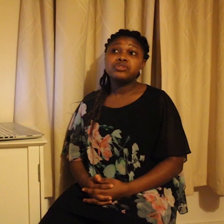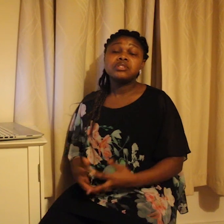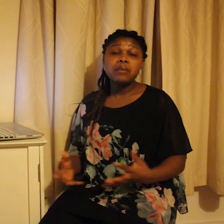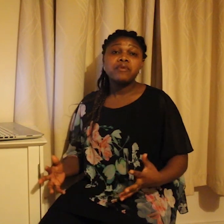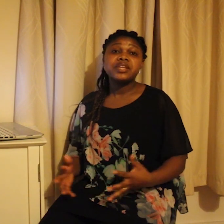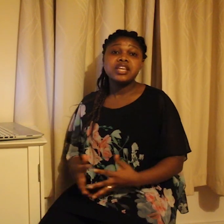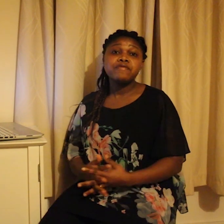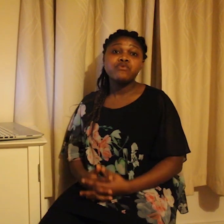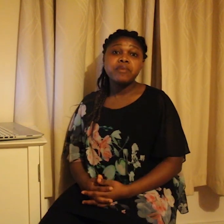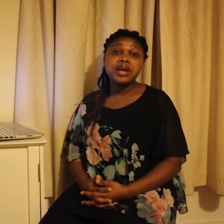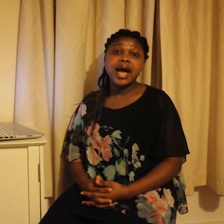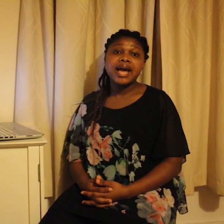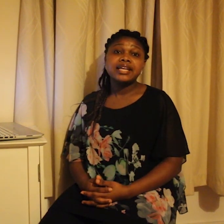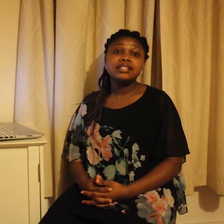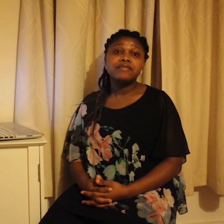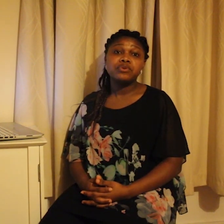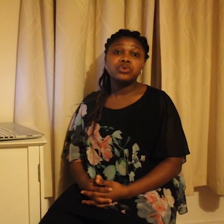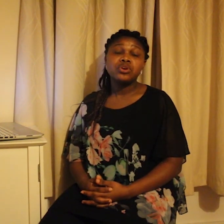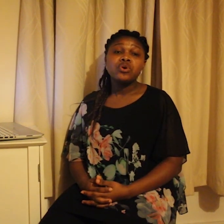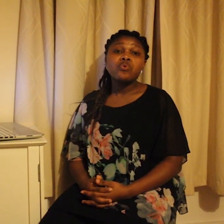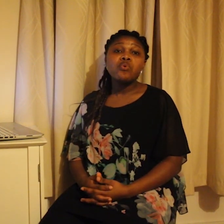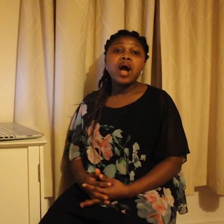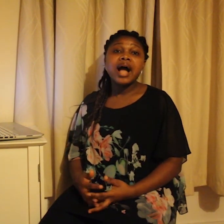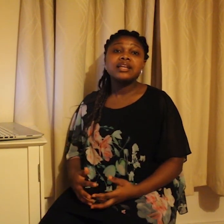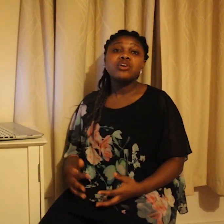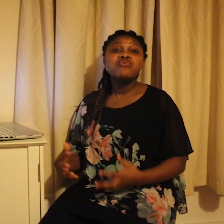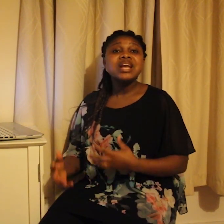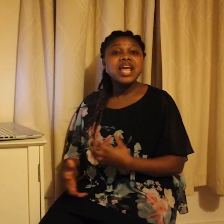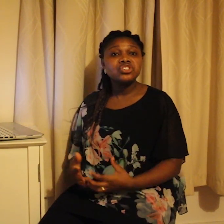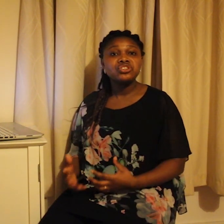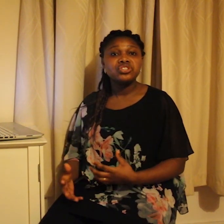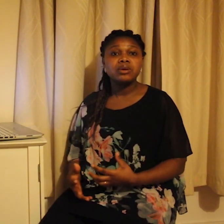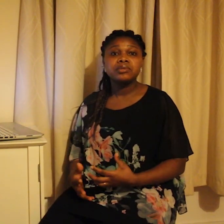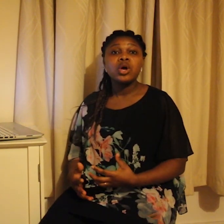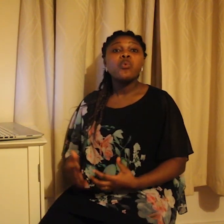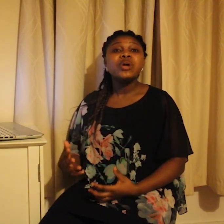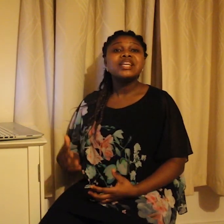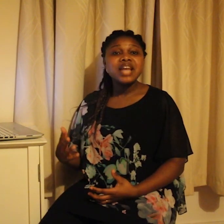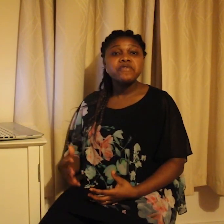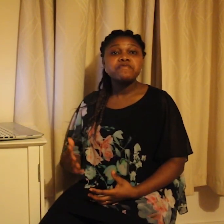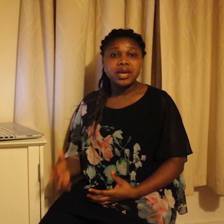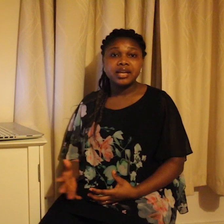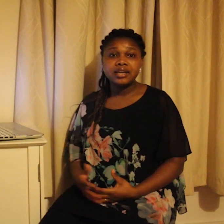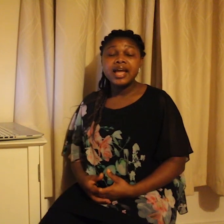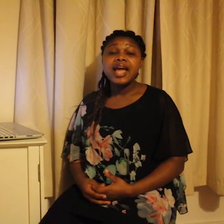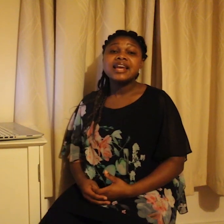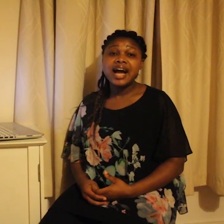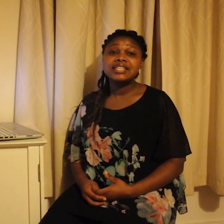to some of the Deaf women I interviewed, who had relationships with Deaf men, and had